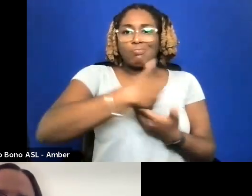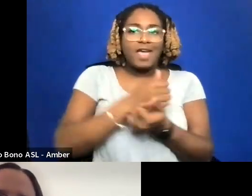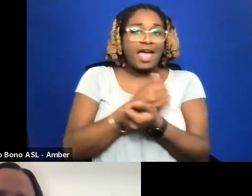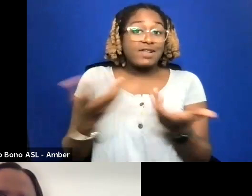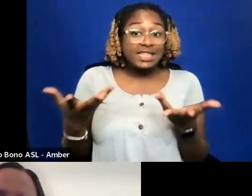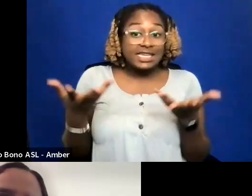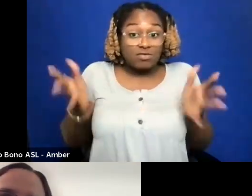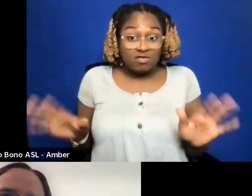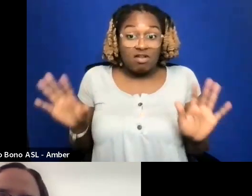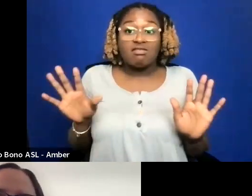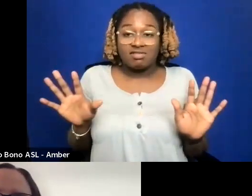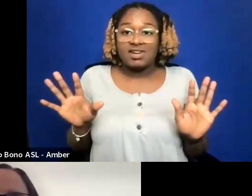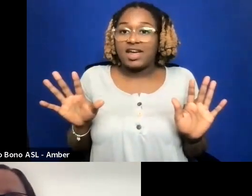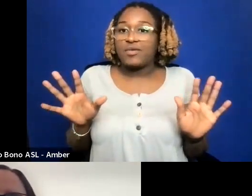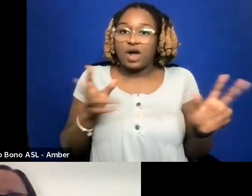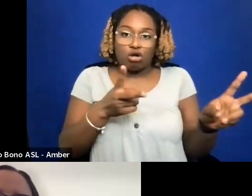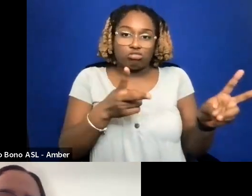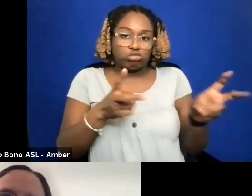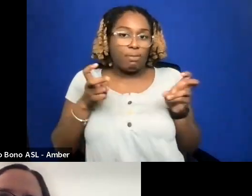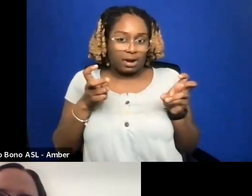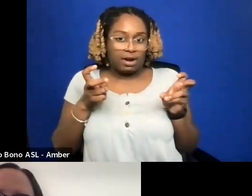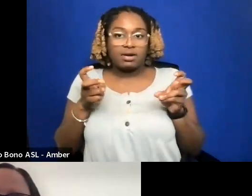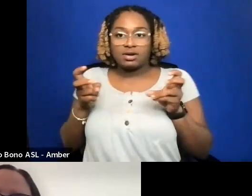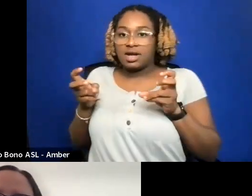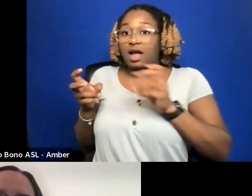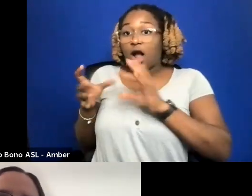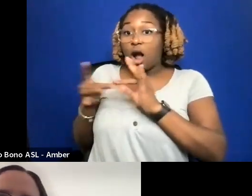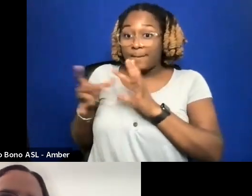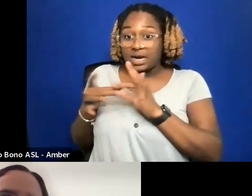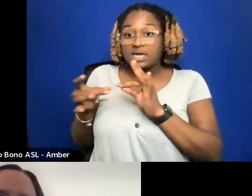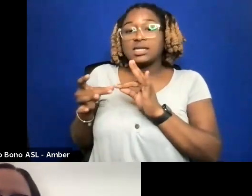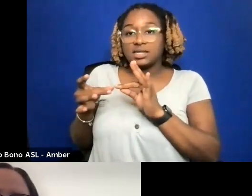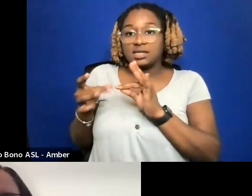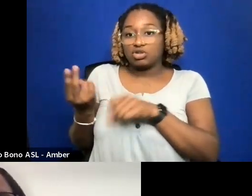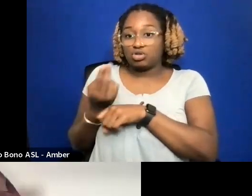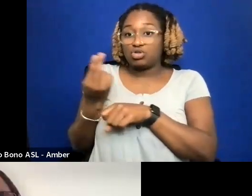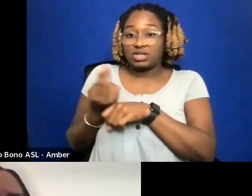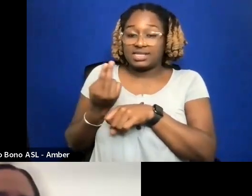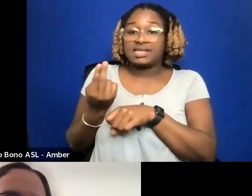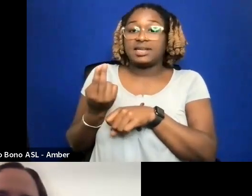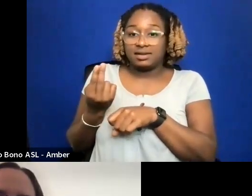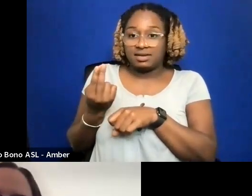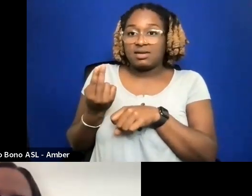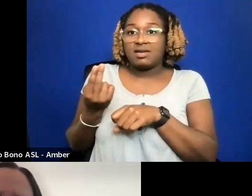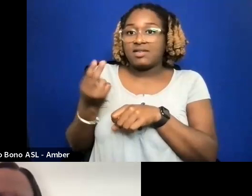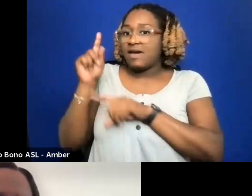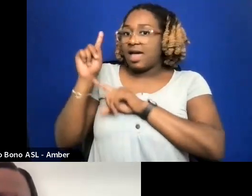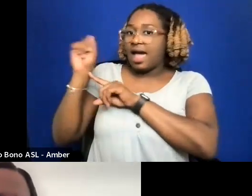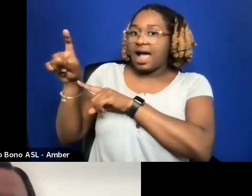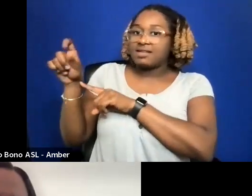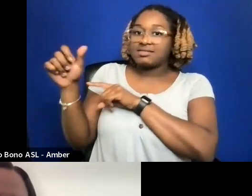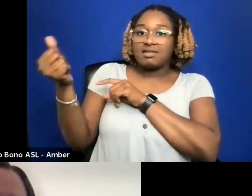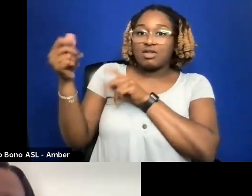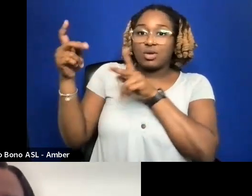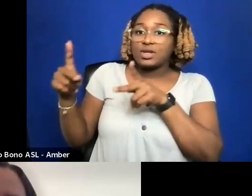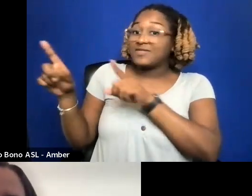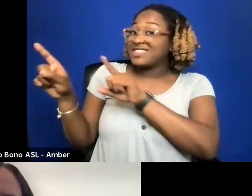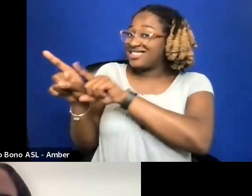AND I WOULD COPY AND COMMENT AND USE IT TO ASK SOMEONE ELSE FOR THE SAME THING.